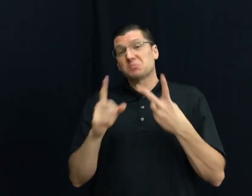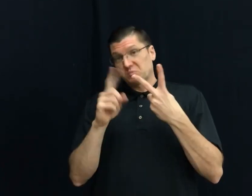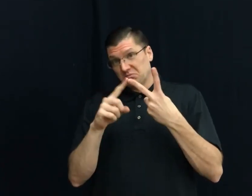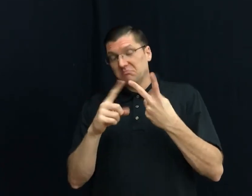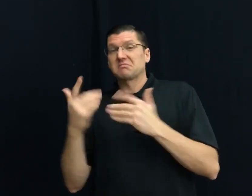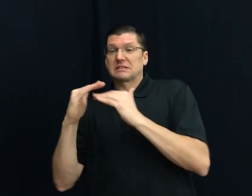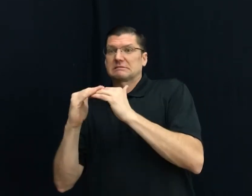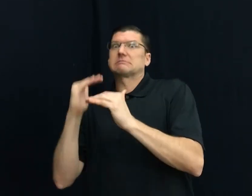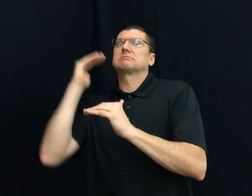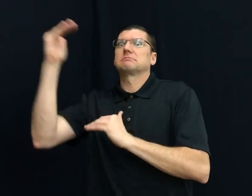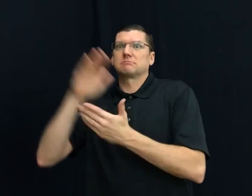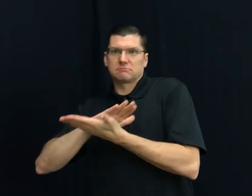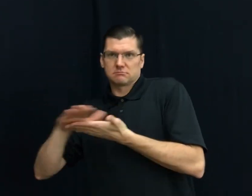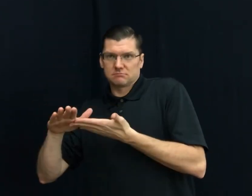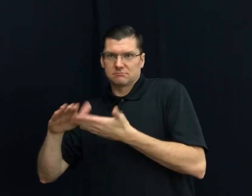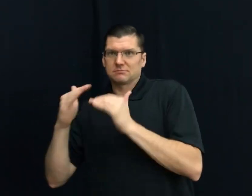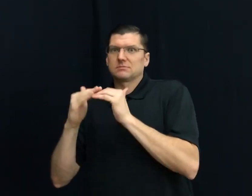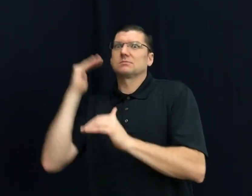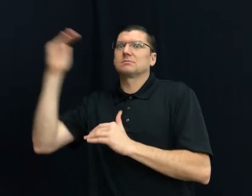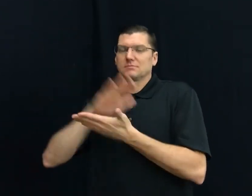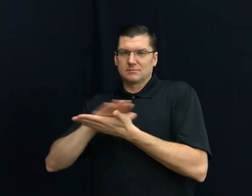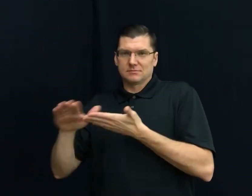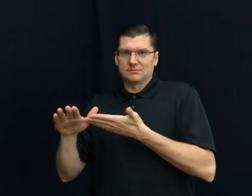OVER NICE